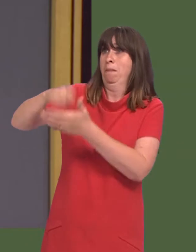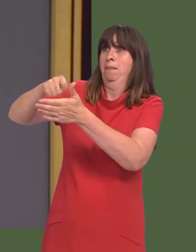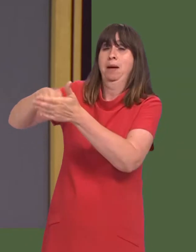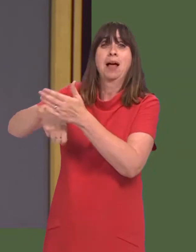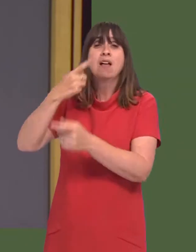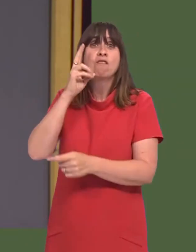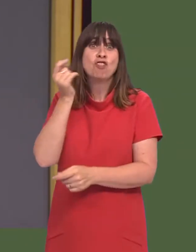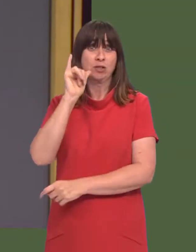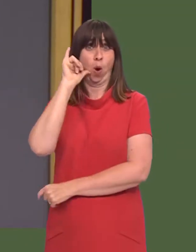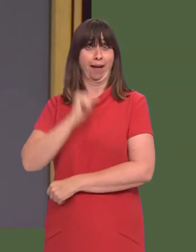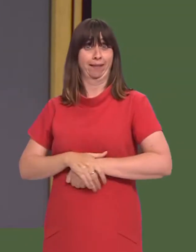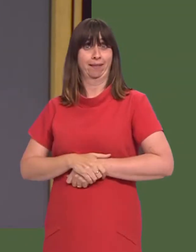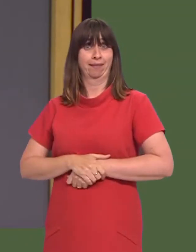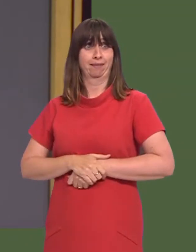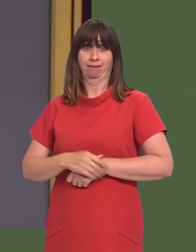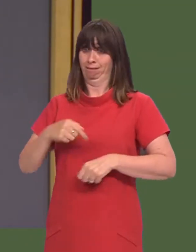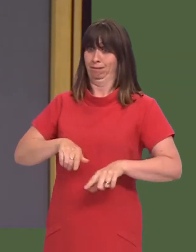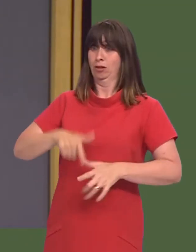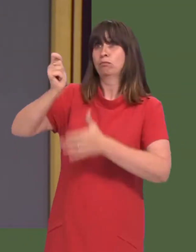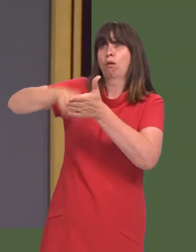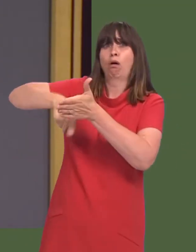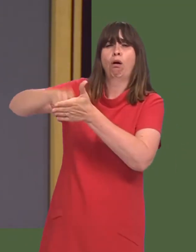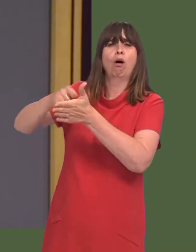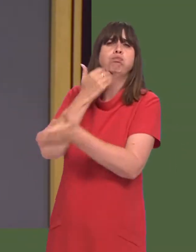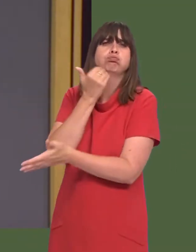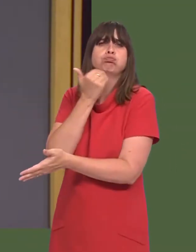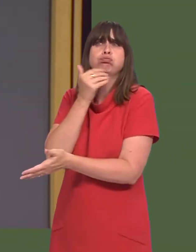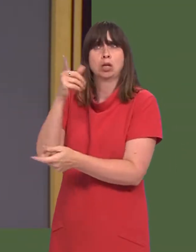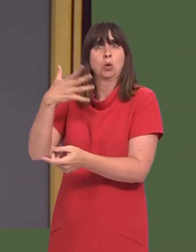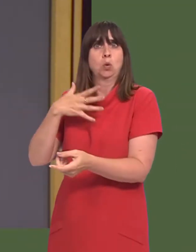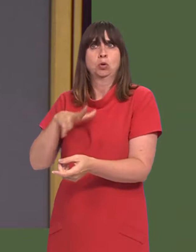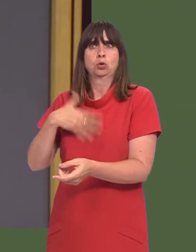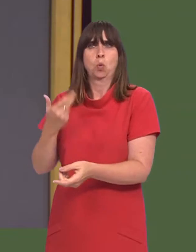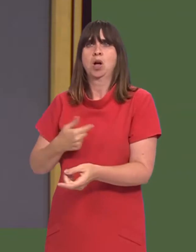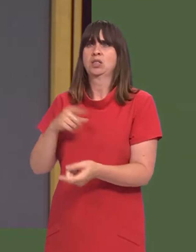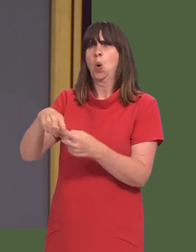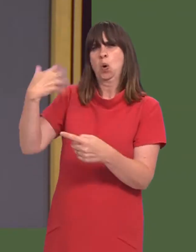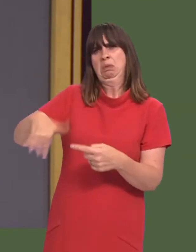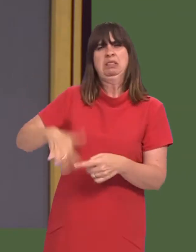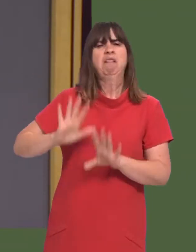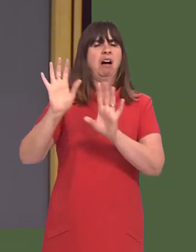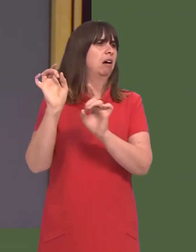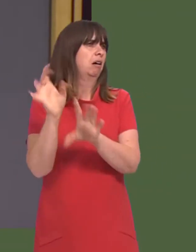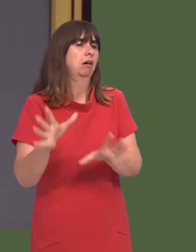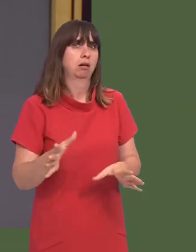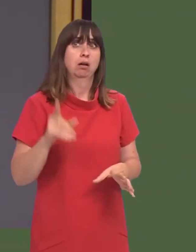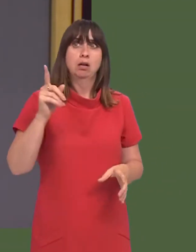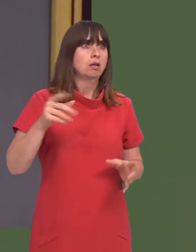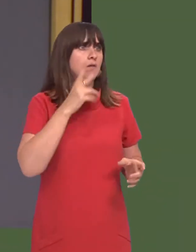to export French wine subject to the lowest possible form of restriction.